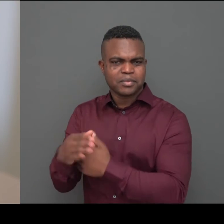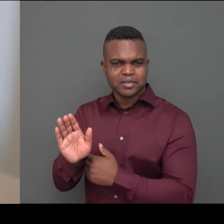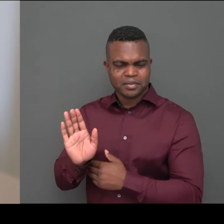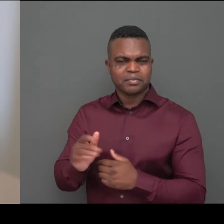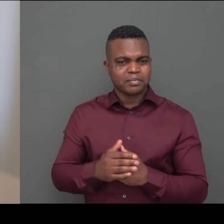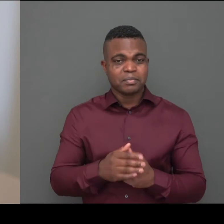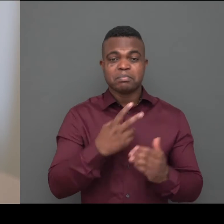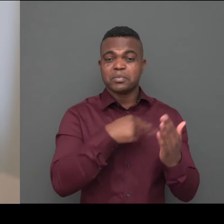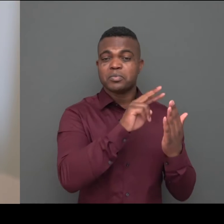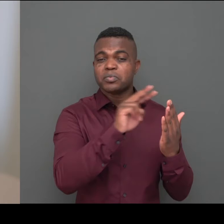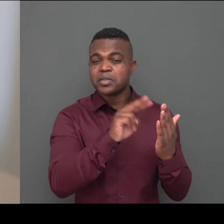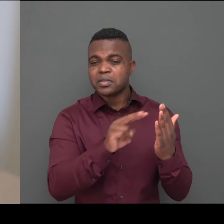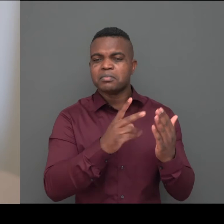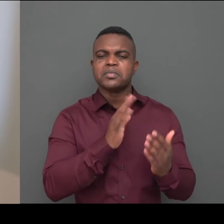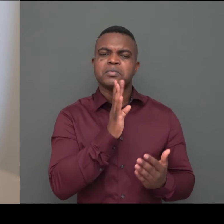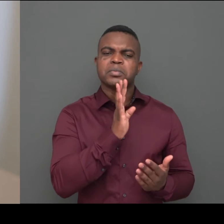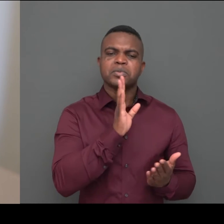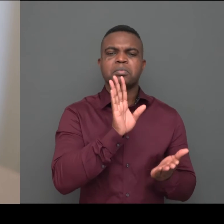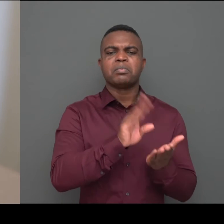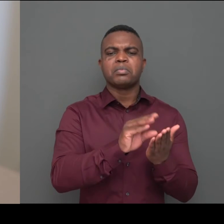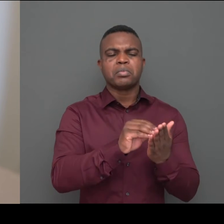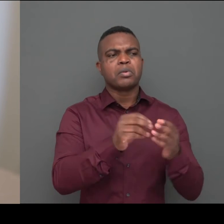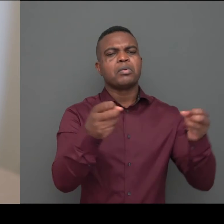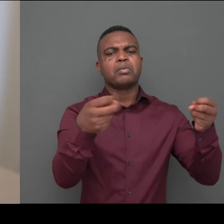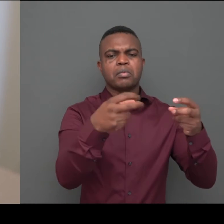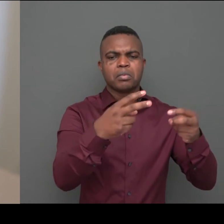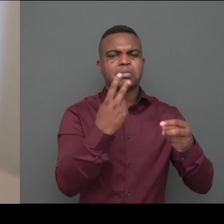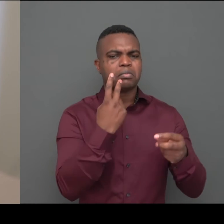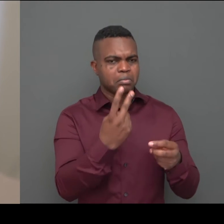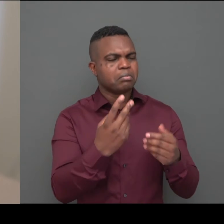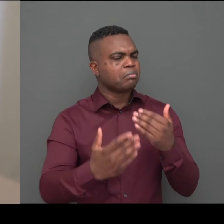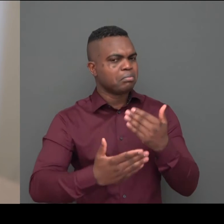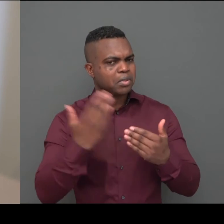When I read and I use speech synthesis and it makes almost everything easier,